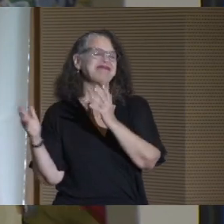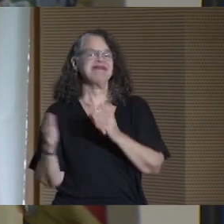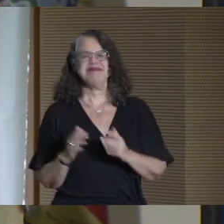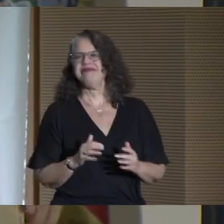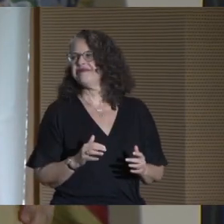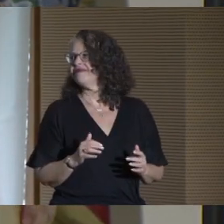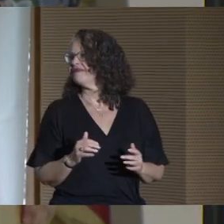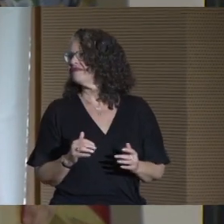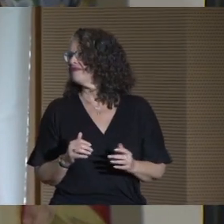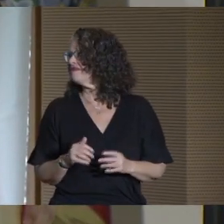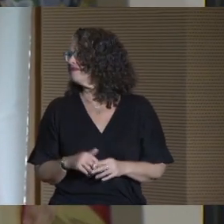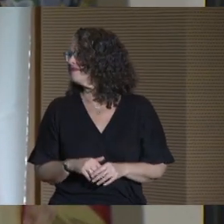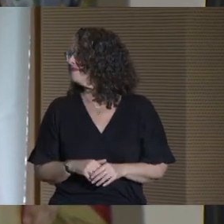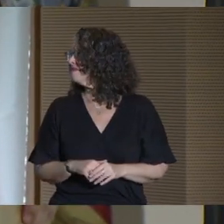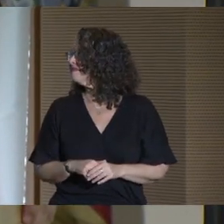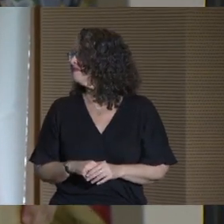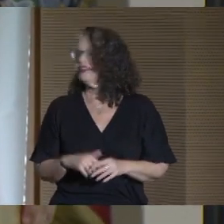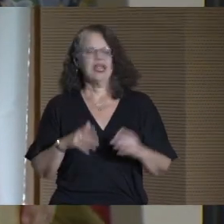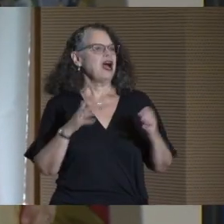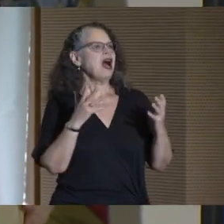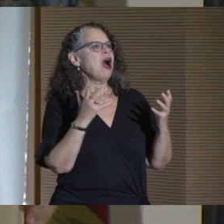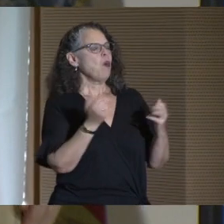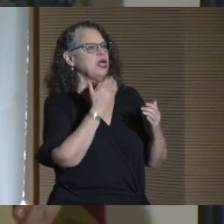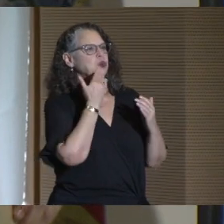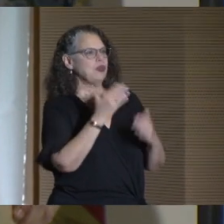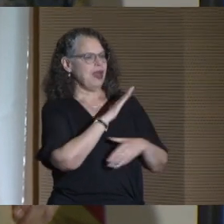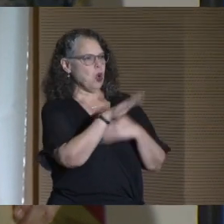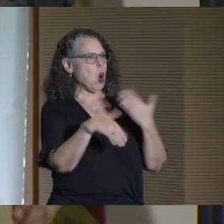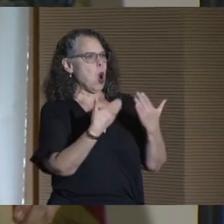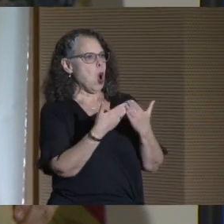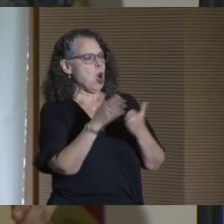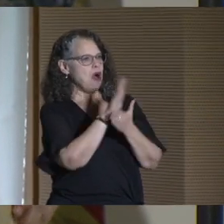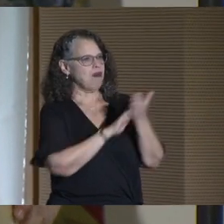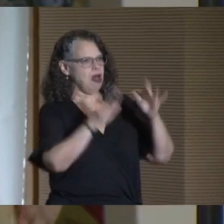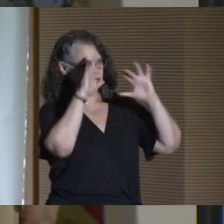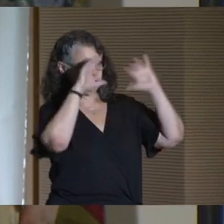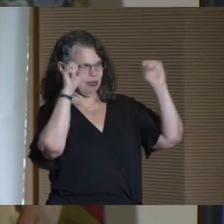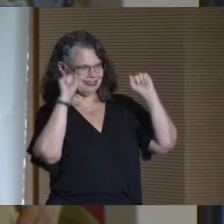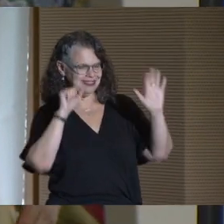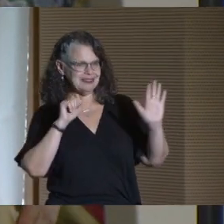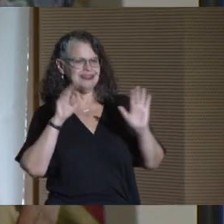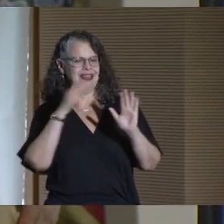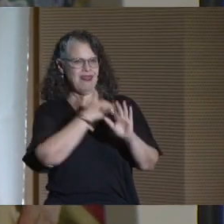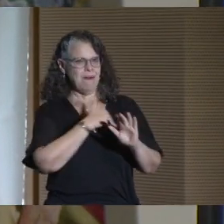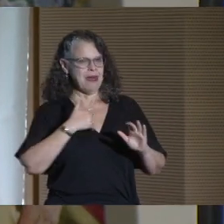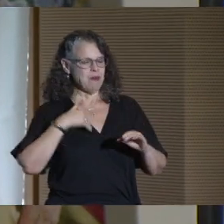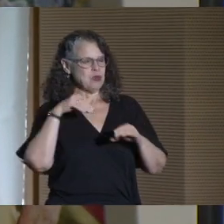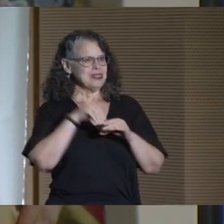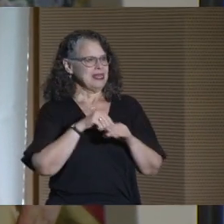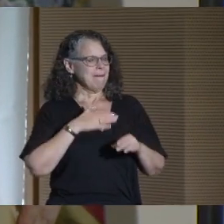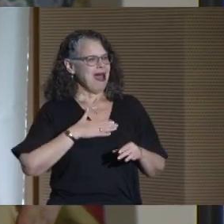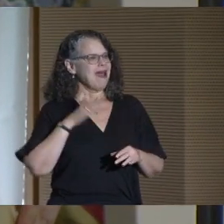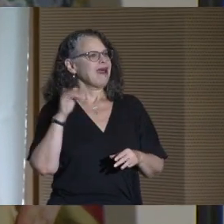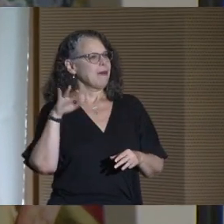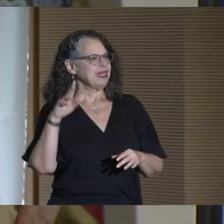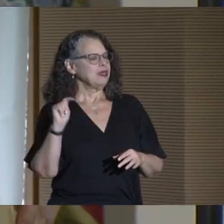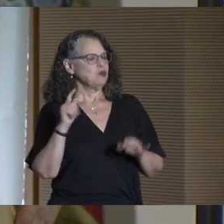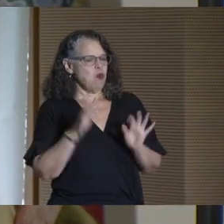Thank you. I'd like to thank all the college presidents and the members of my cabinet who are instrumental